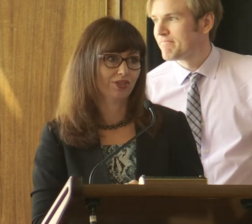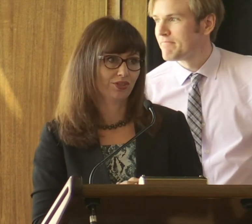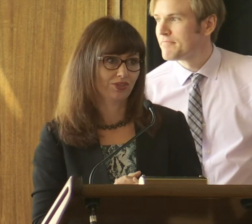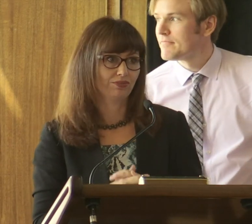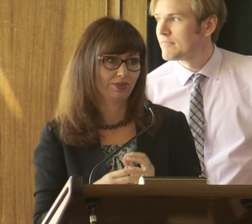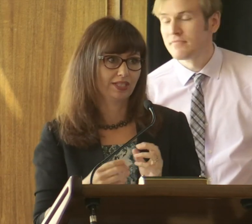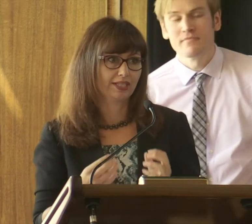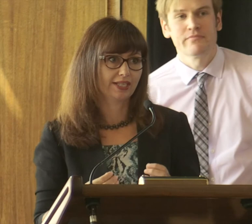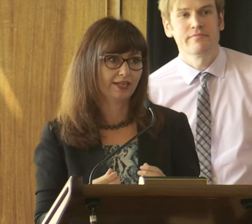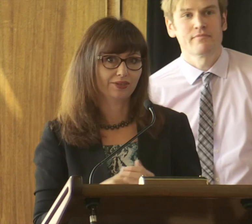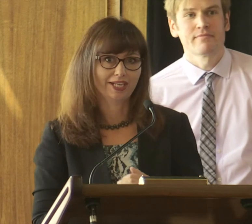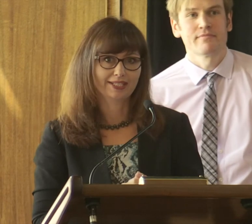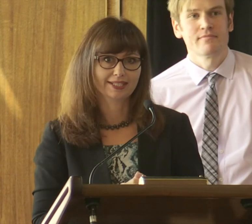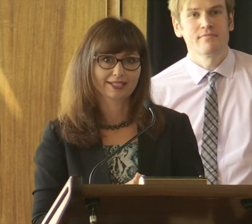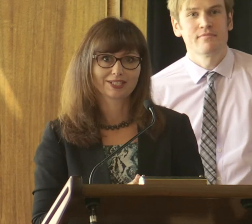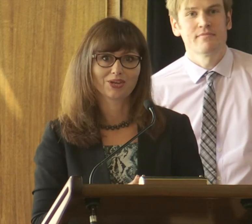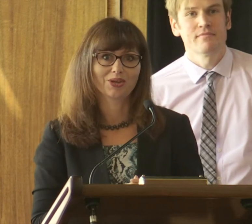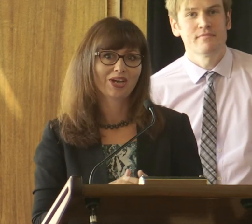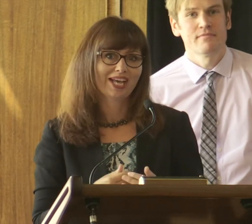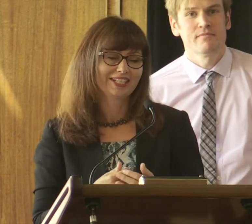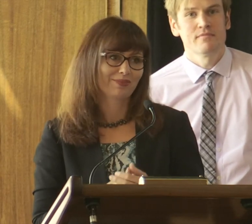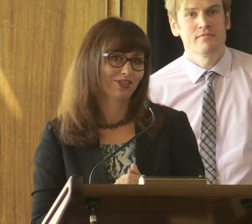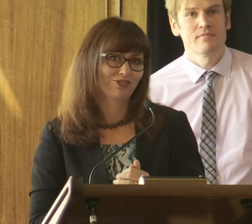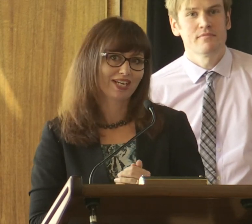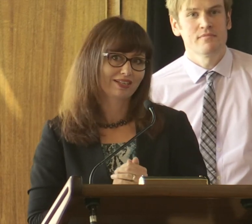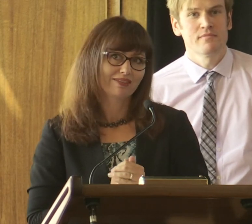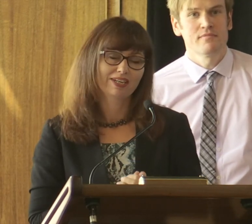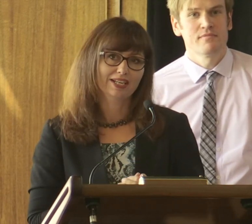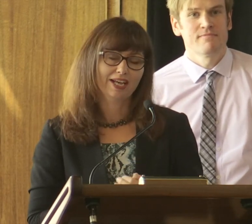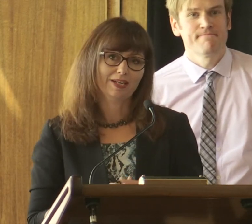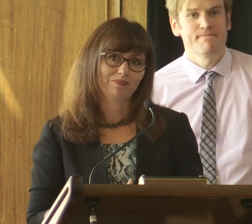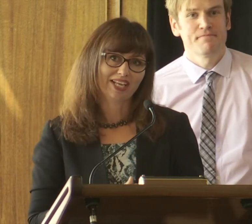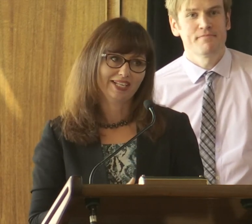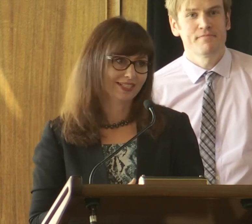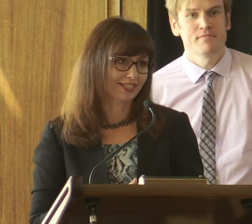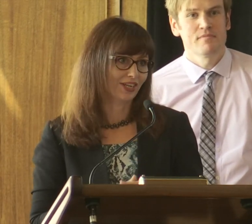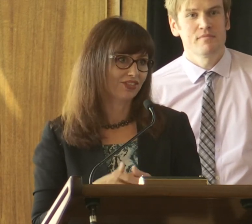those sorts of really detailed analysis so some of the great analysis i've seen